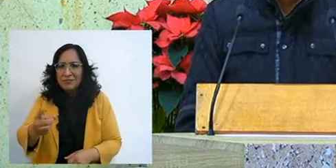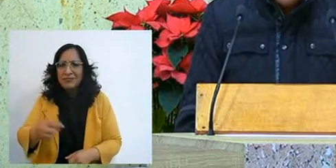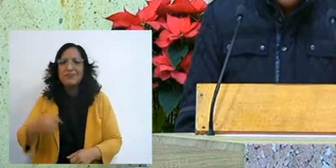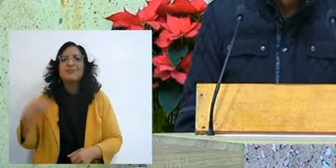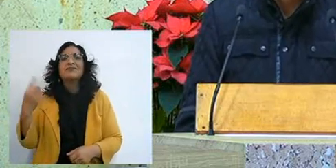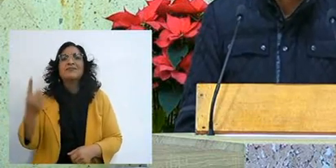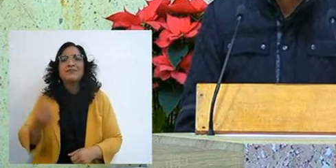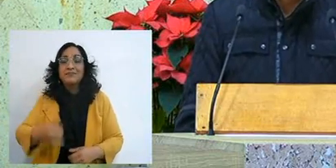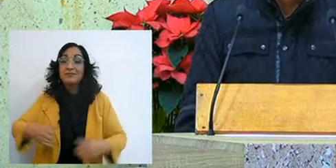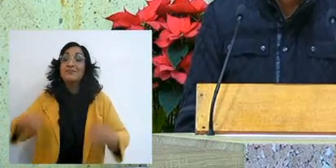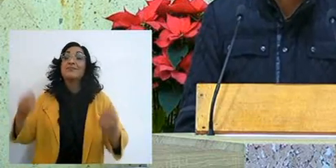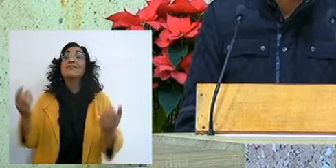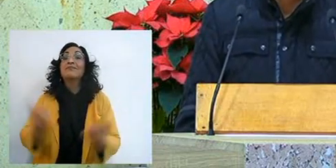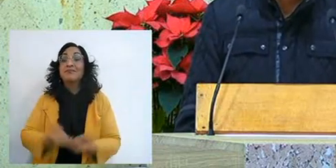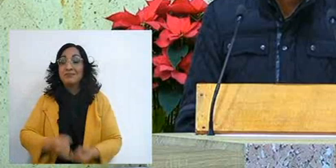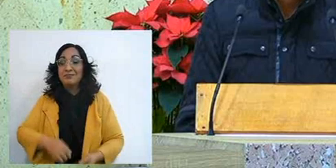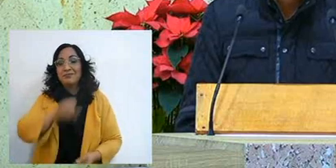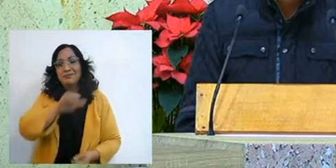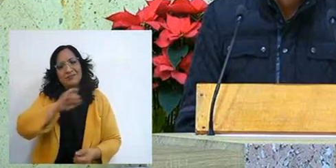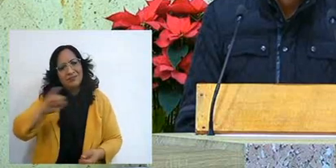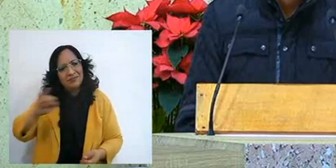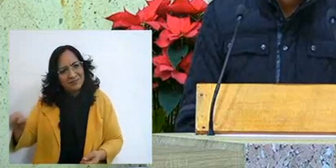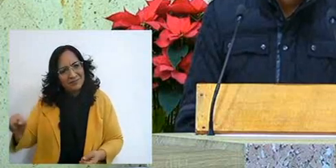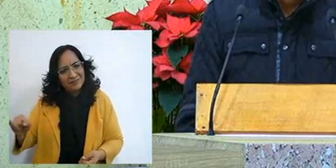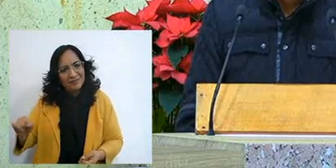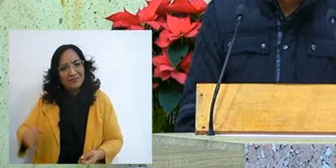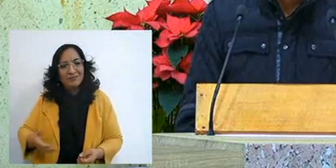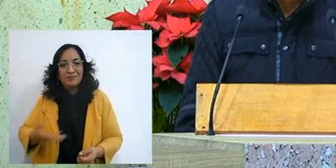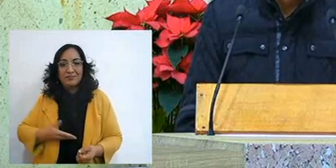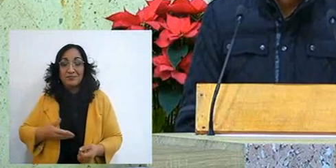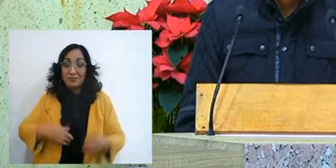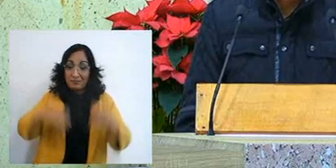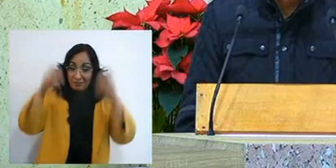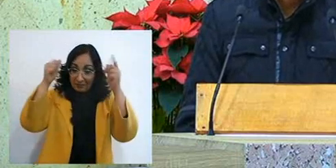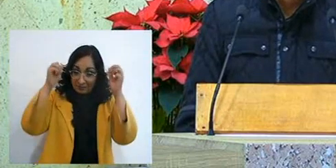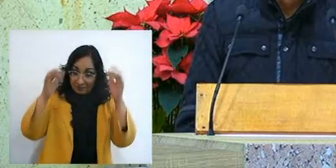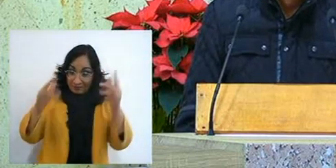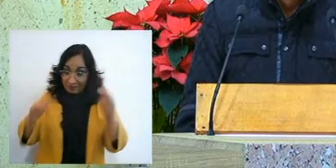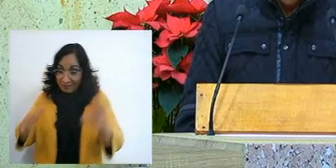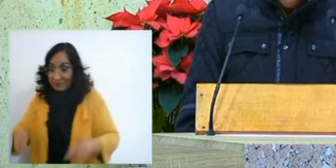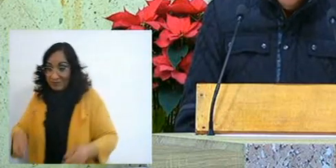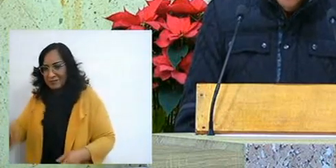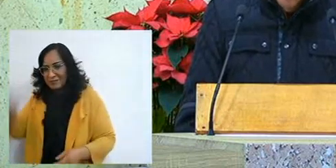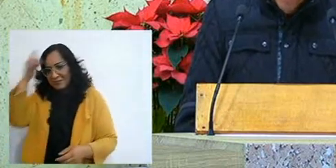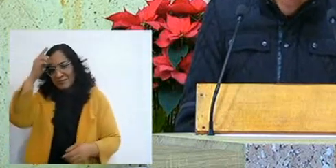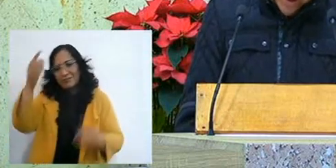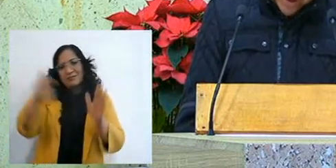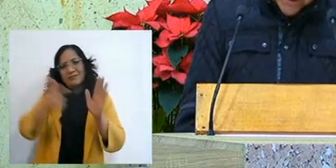so that they also enjoy those blessings that the Lord has shown me;